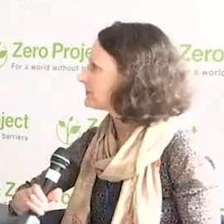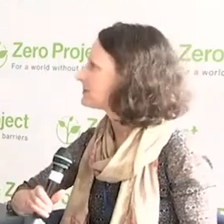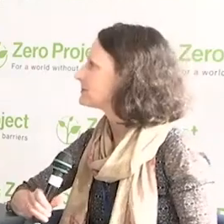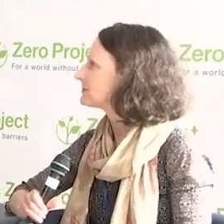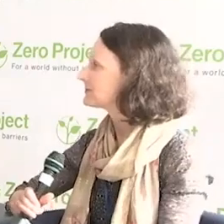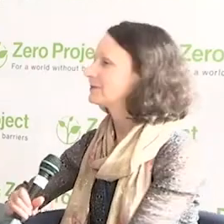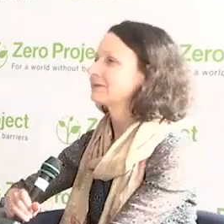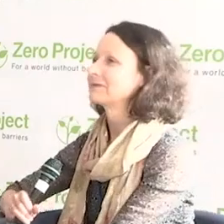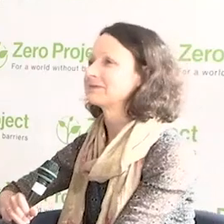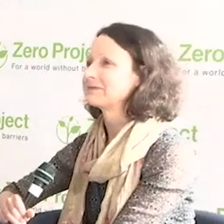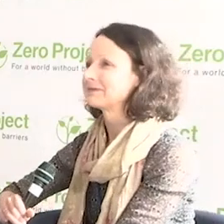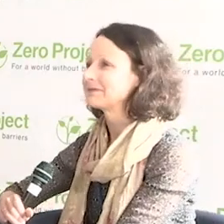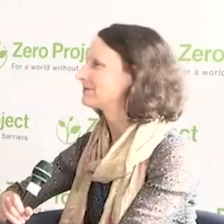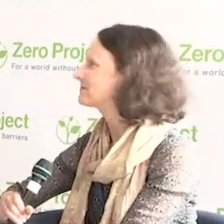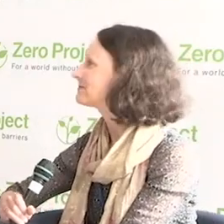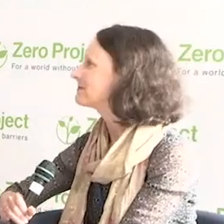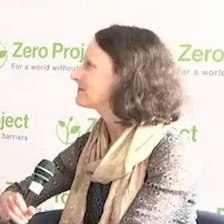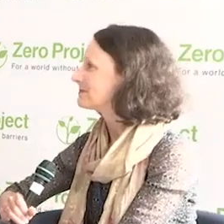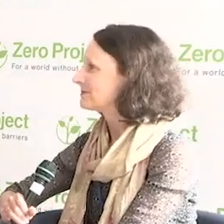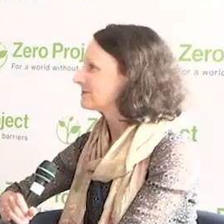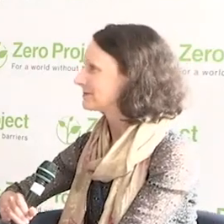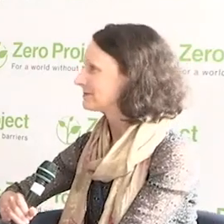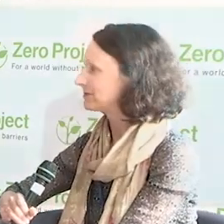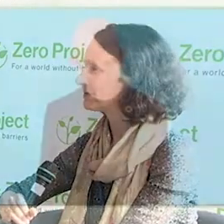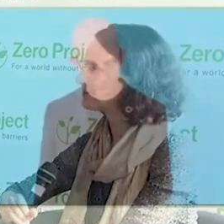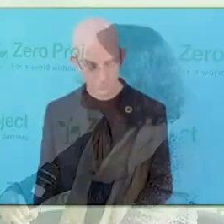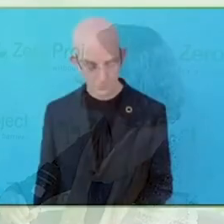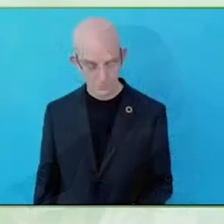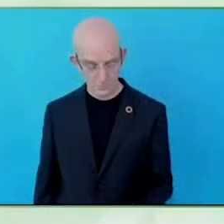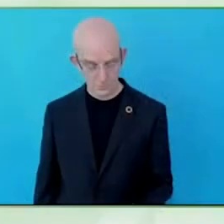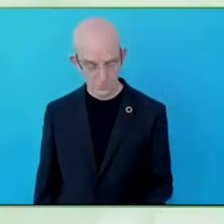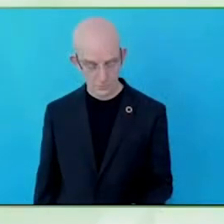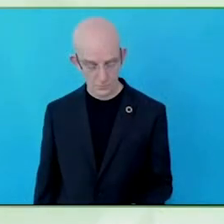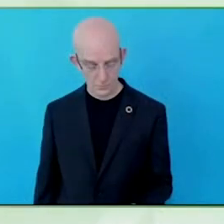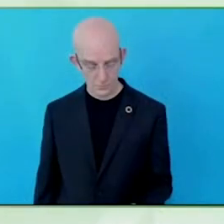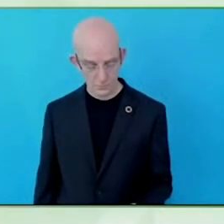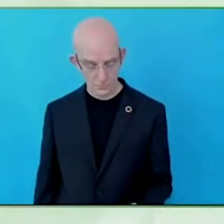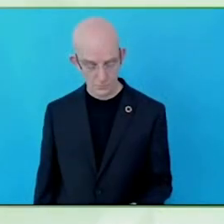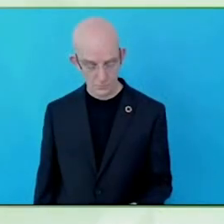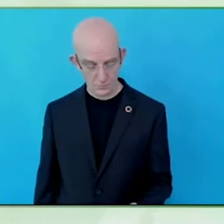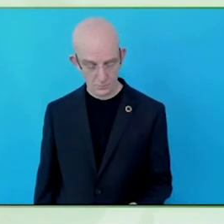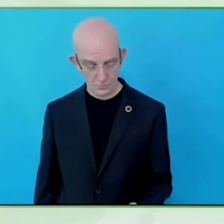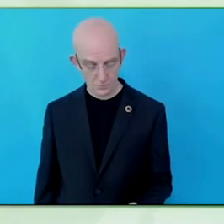Good morning, good afternoon, good evening, wherever in the world you are, my name is Christopher Patnoe, eyelid accessibility and